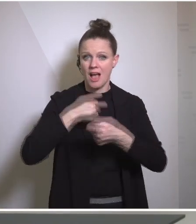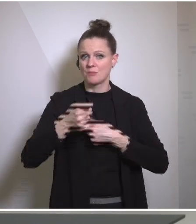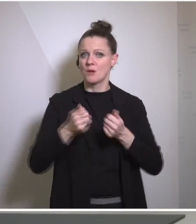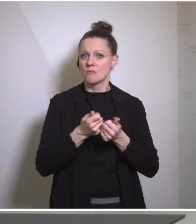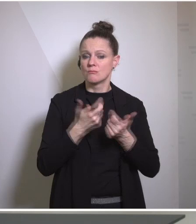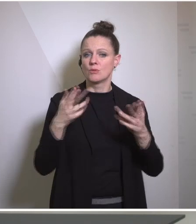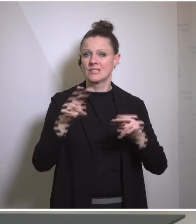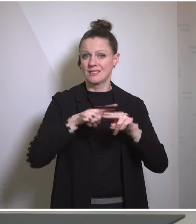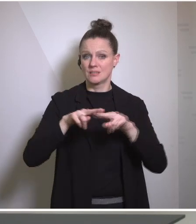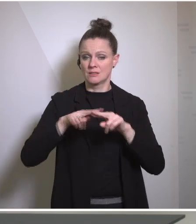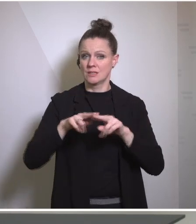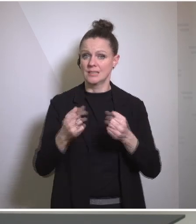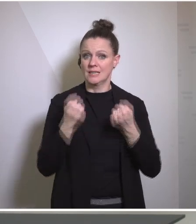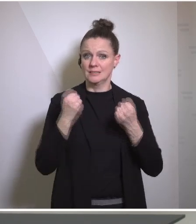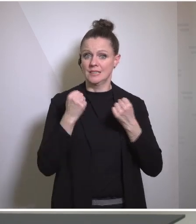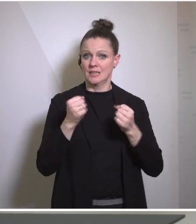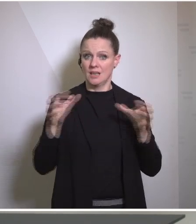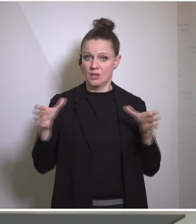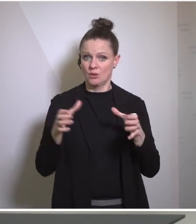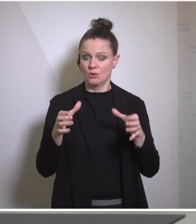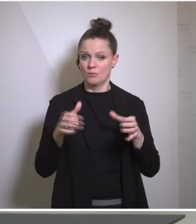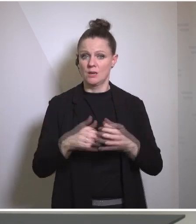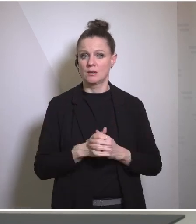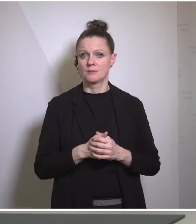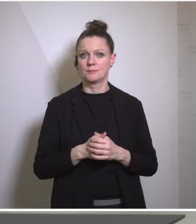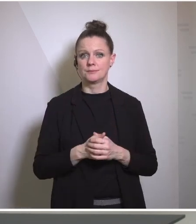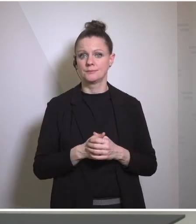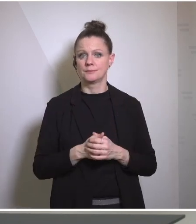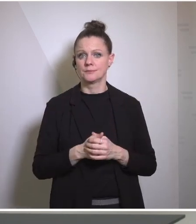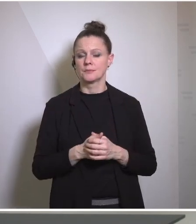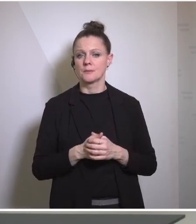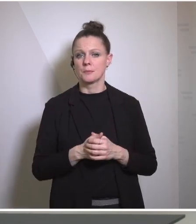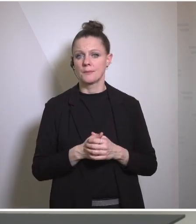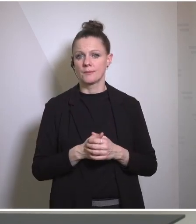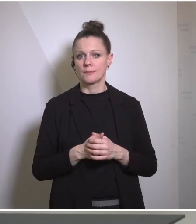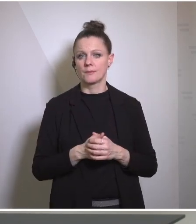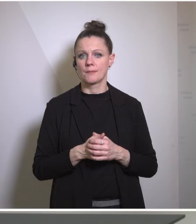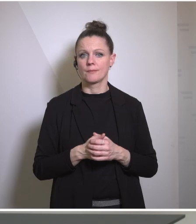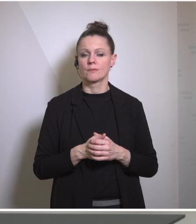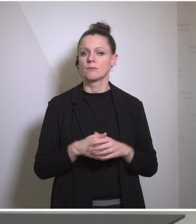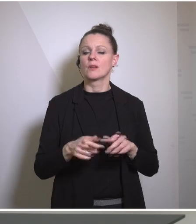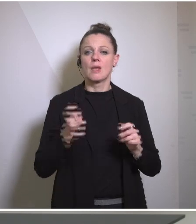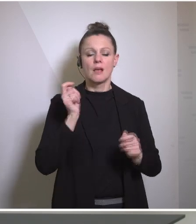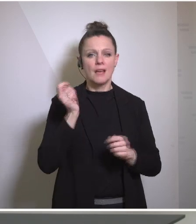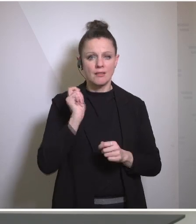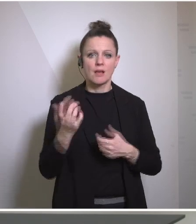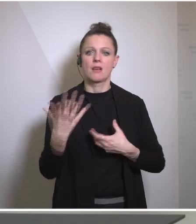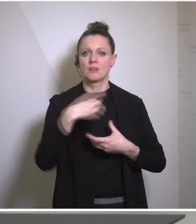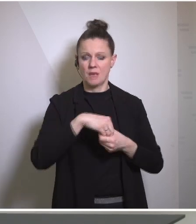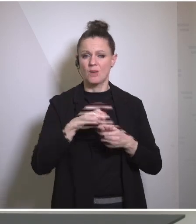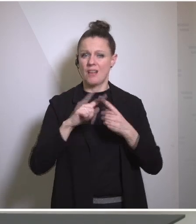support force led by Kenya with a participation of um other African countries Caribbean countries go